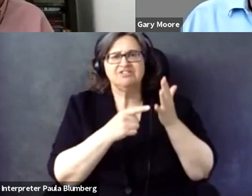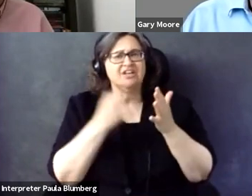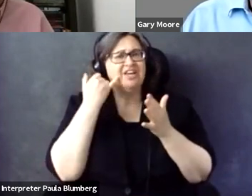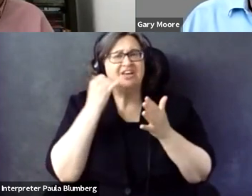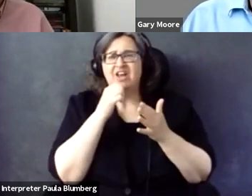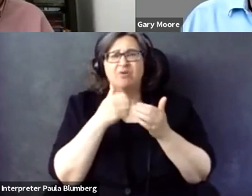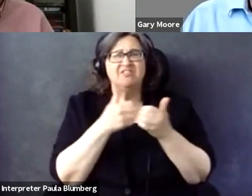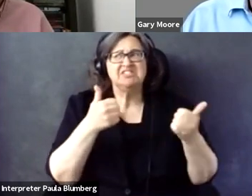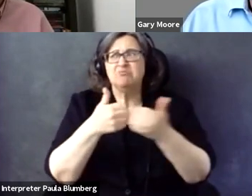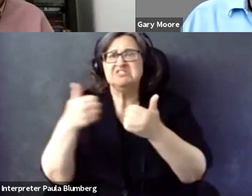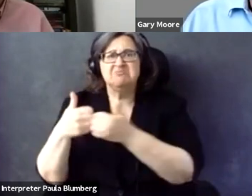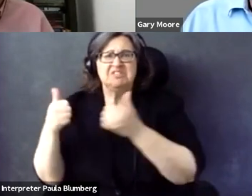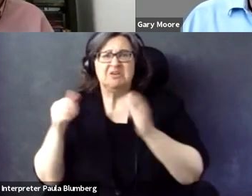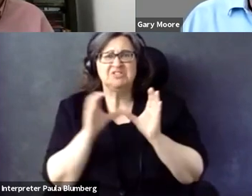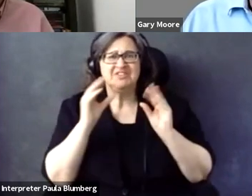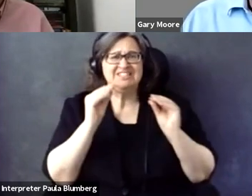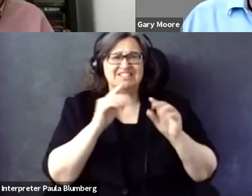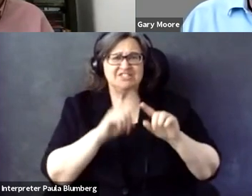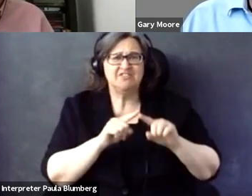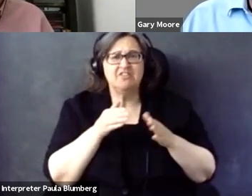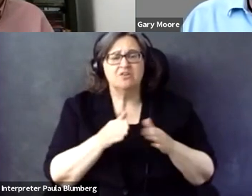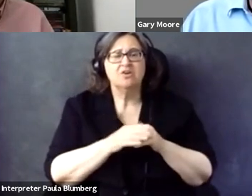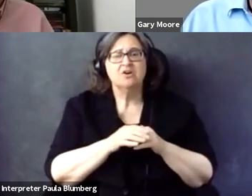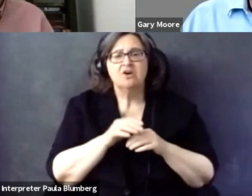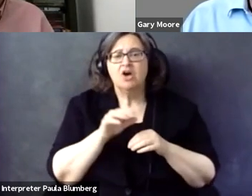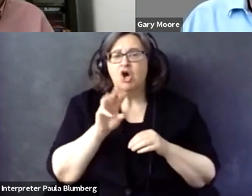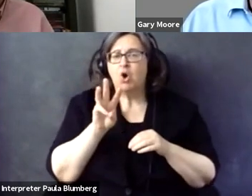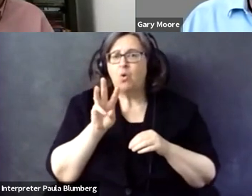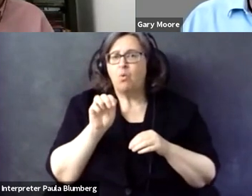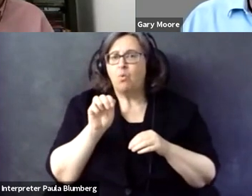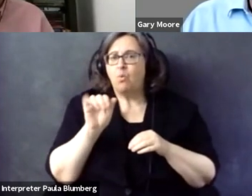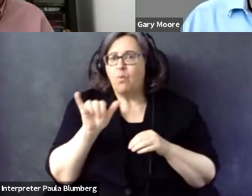harmonize these with the international standards. Otherwise, we have